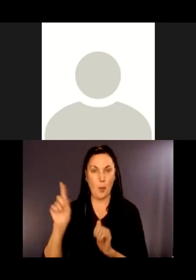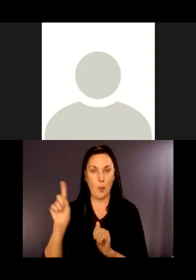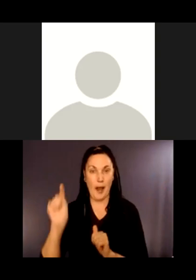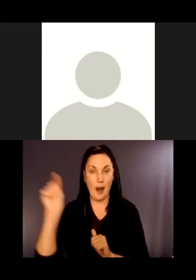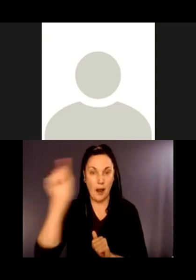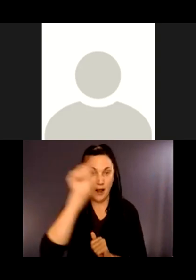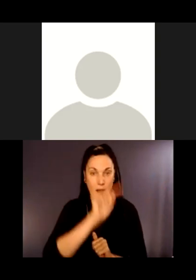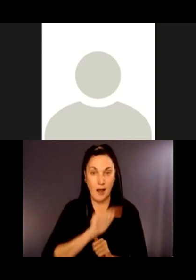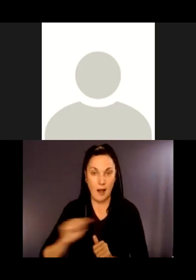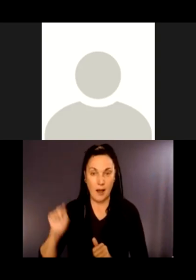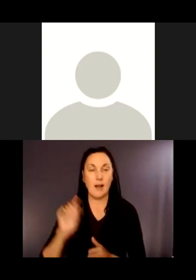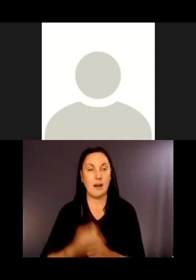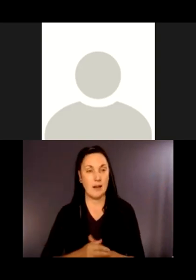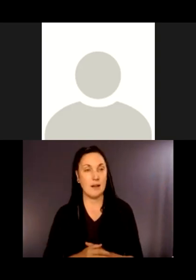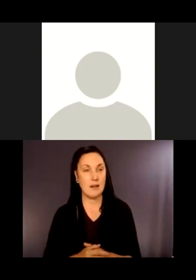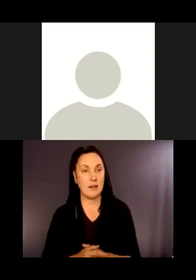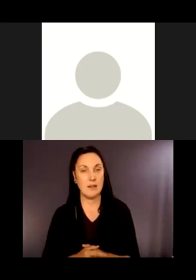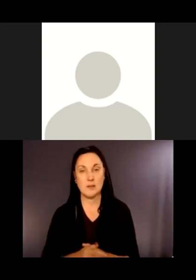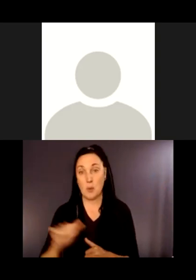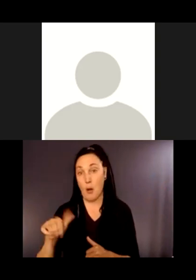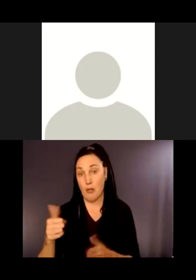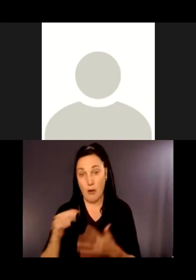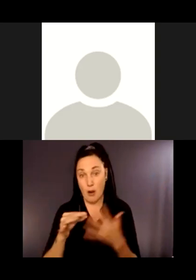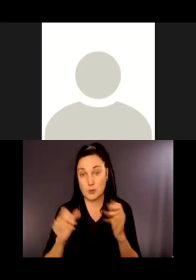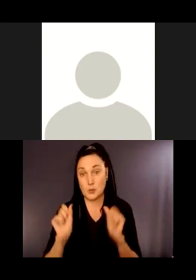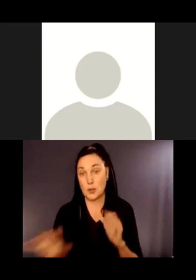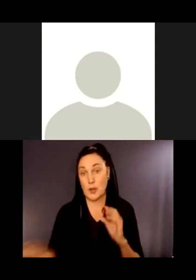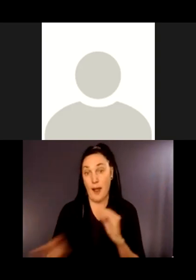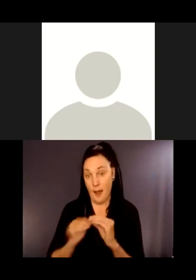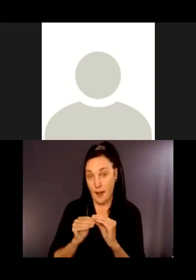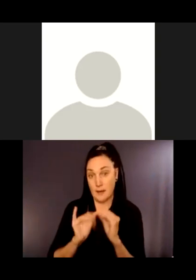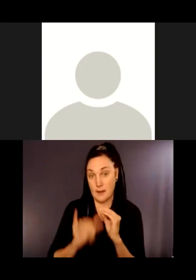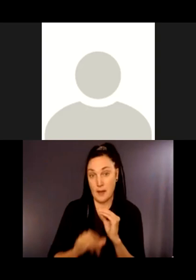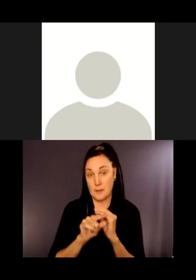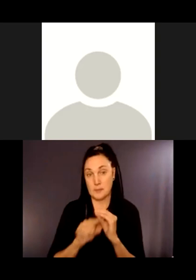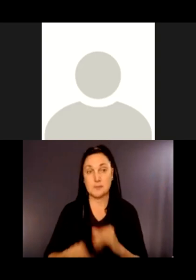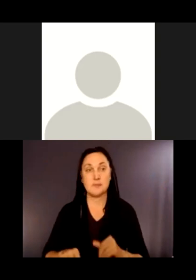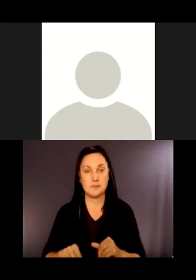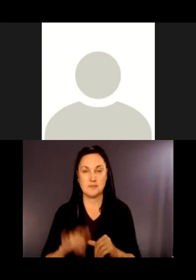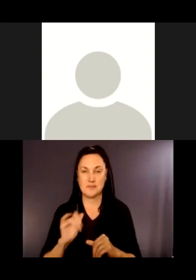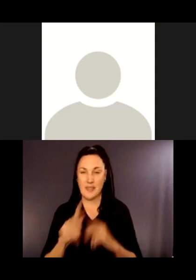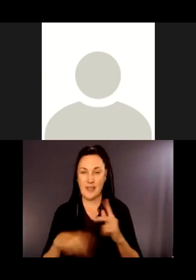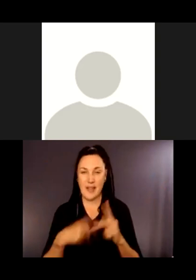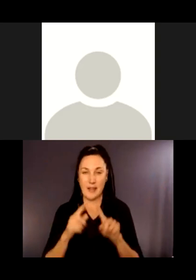This is another option of something we could add at the trailhead. Orientation signs help people whose disabilities cause